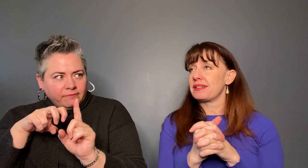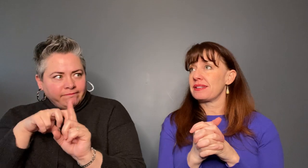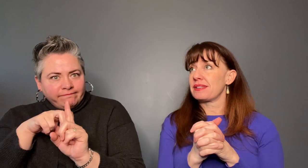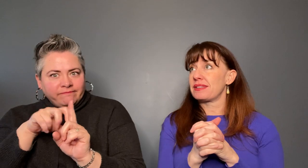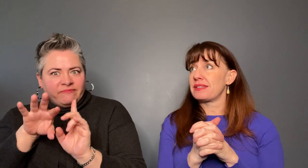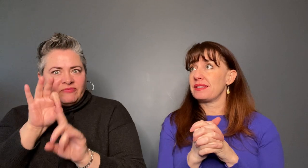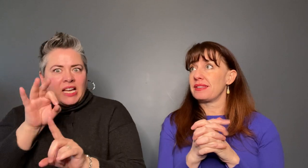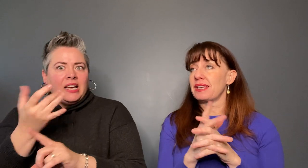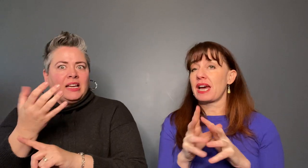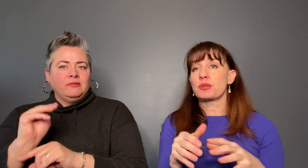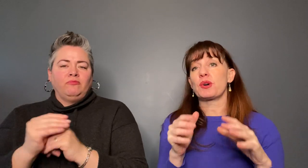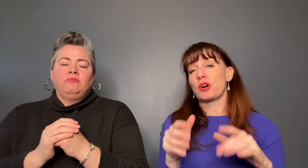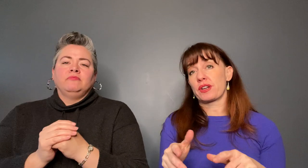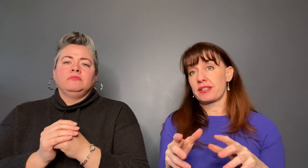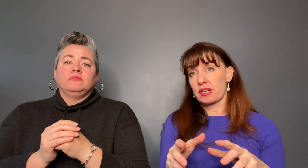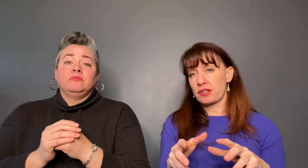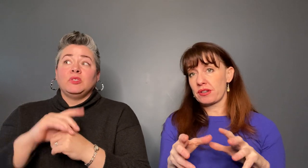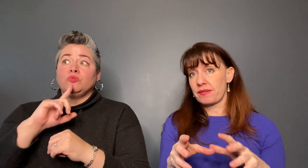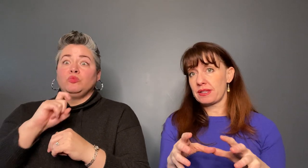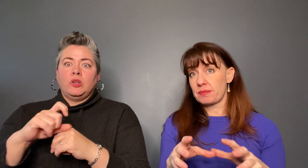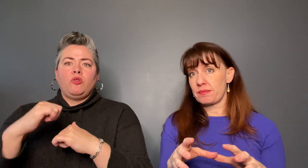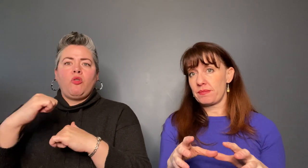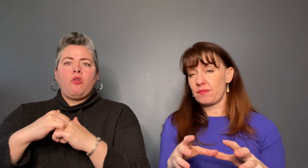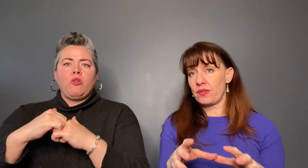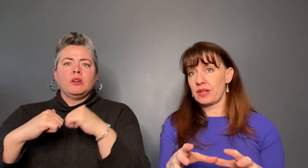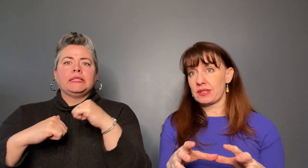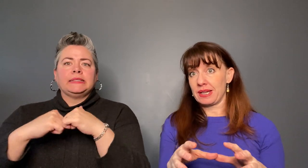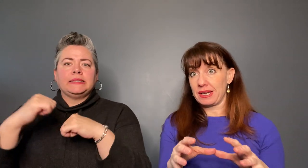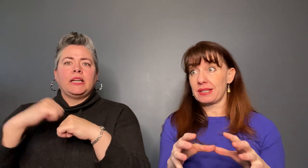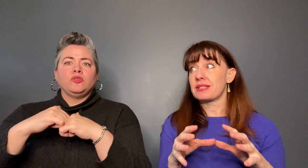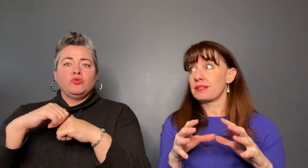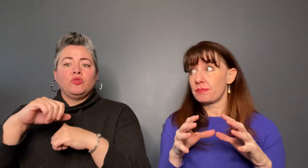actual architecture of these vaults,